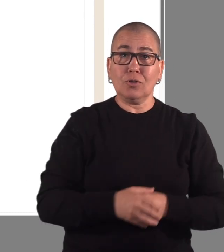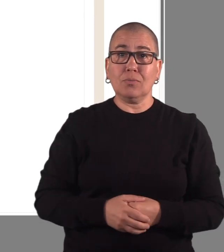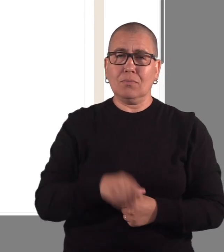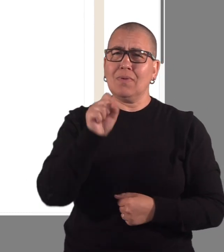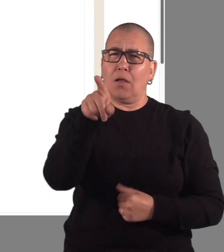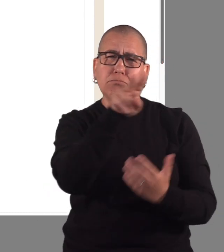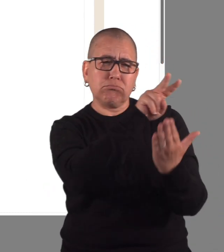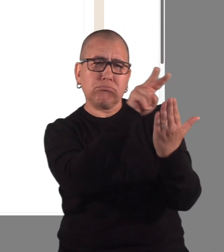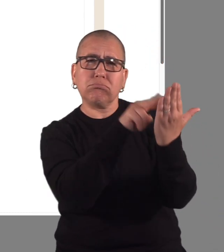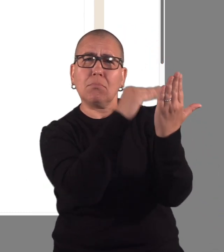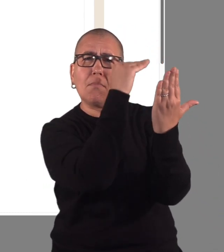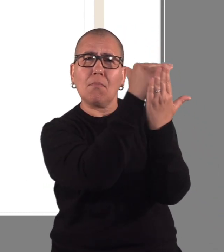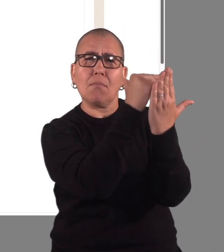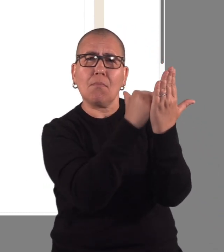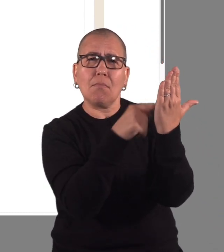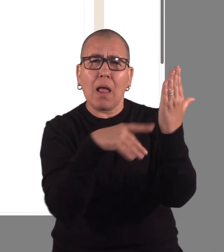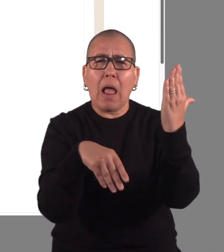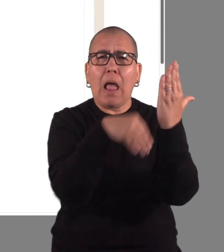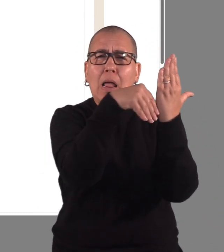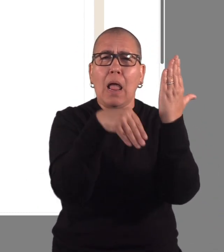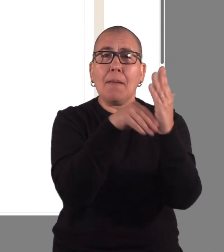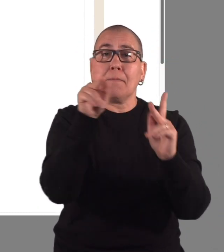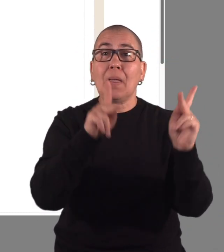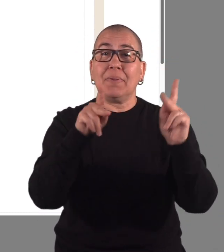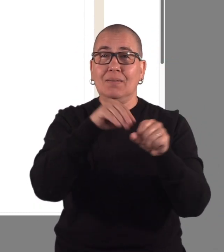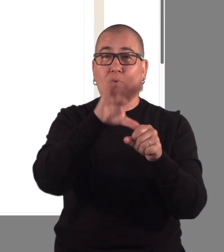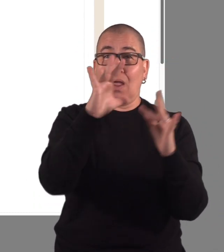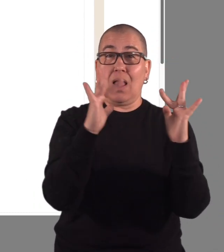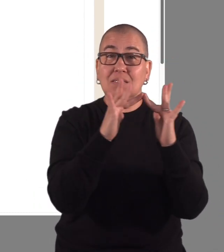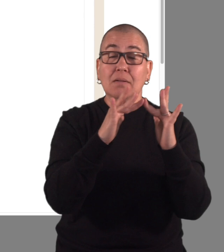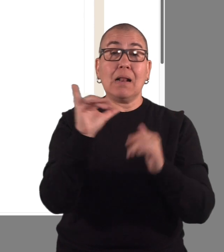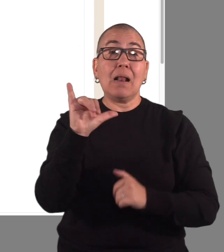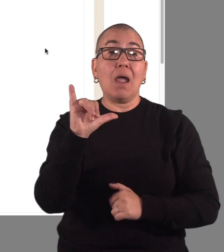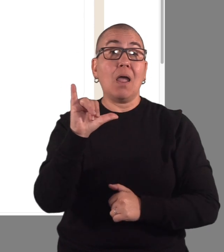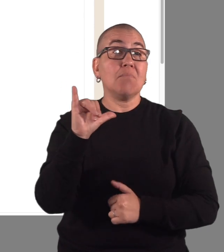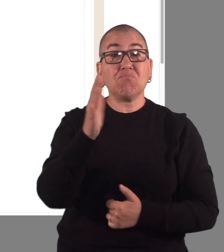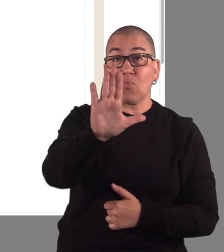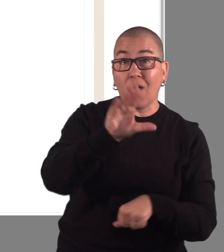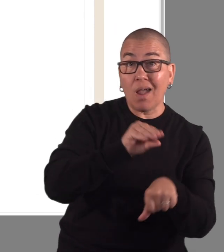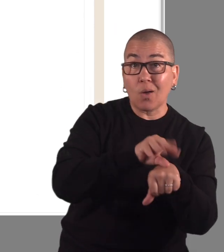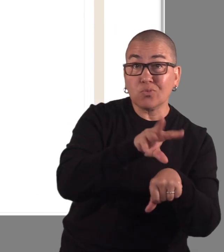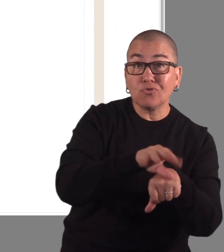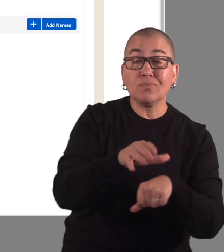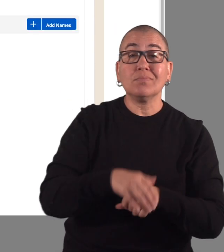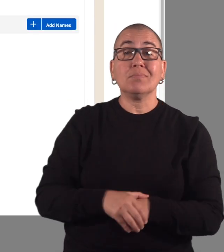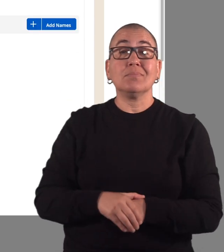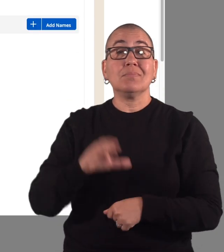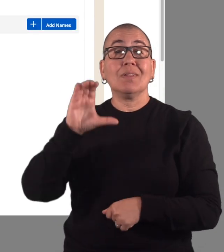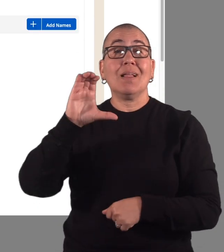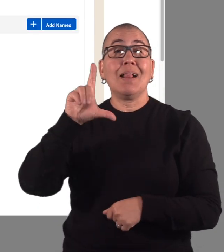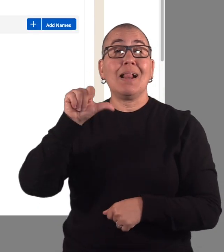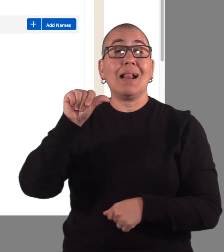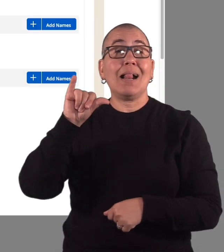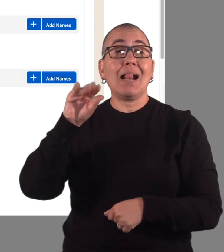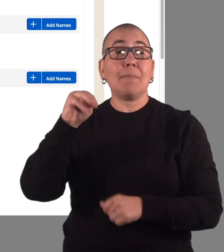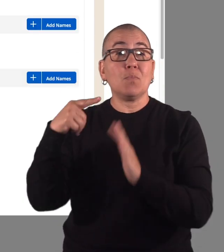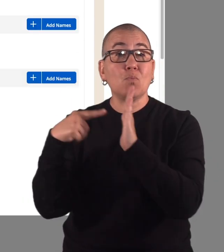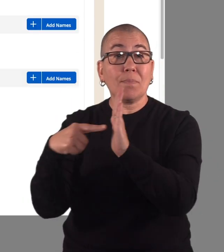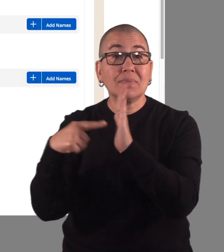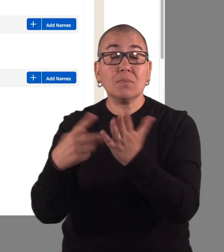You can look through the list and add people in your contacts like your counselor, claims representative,